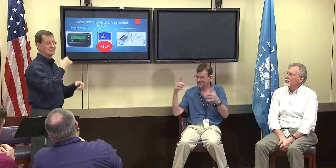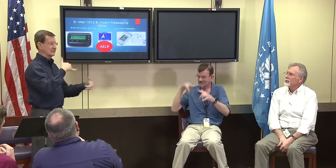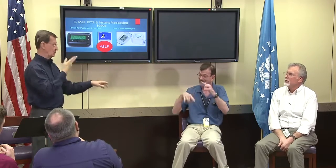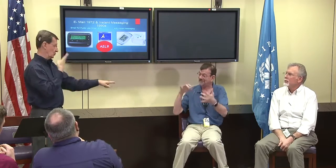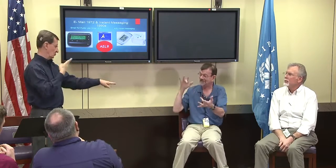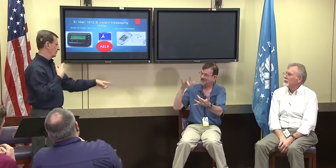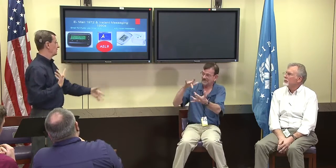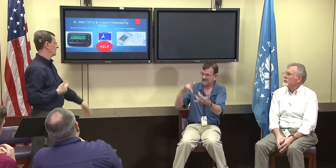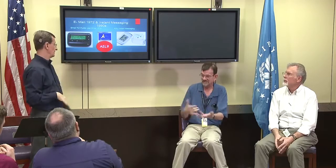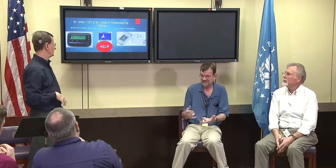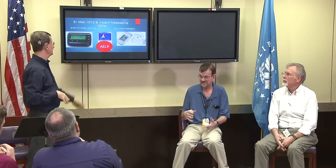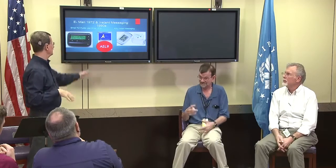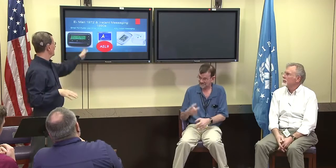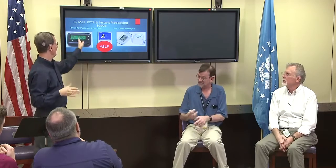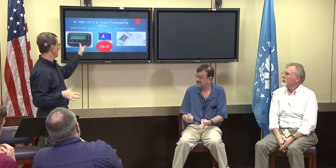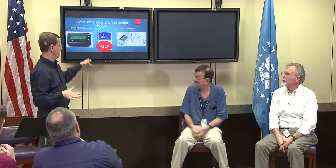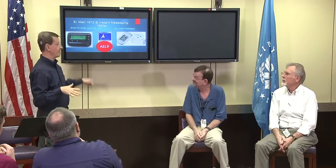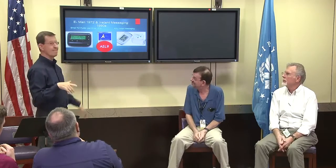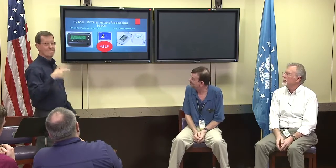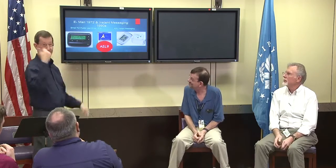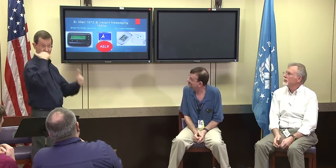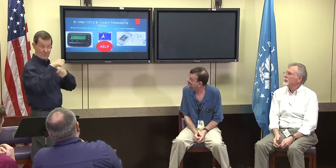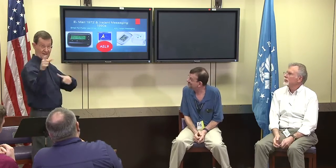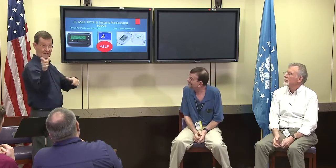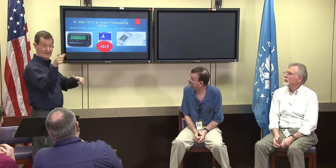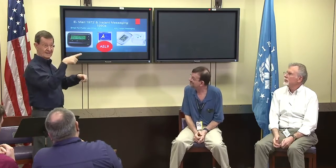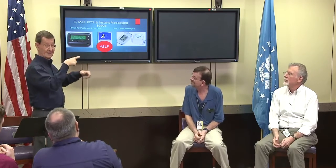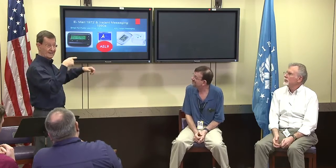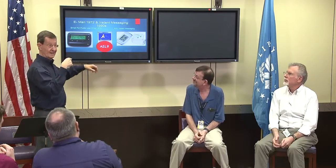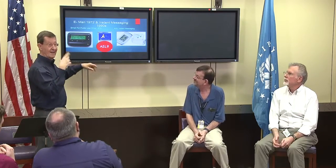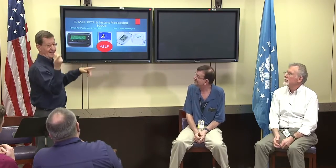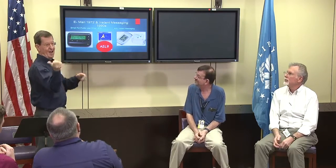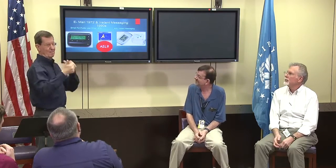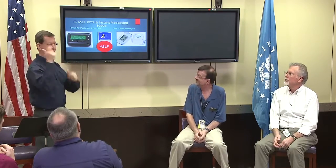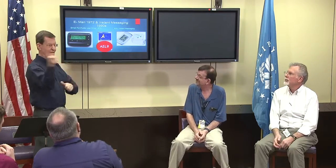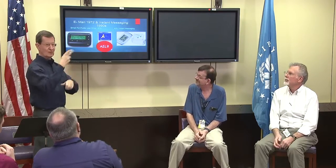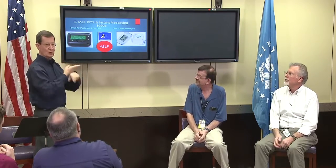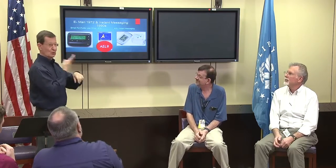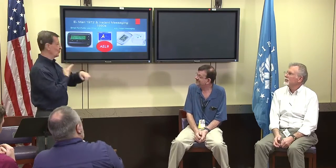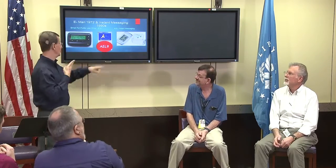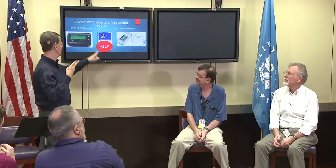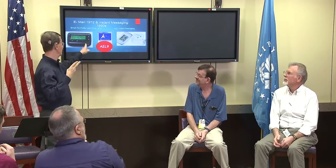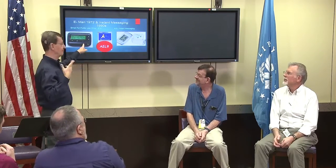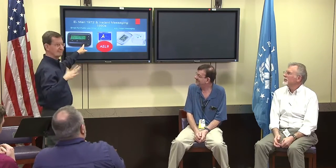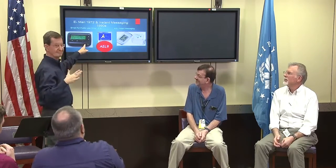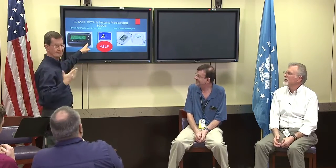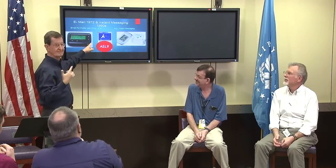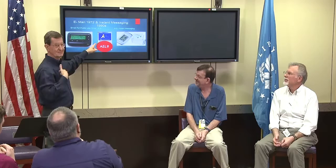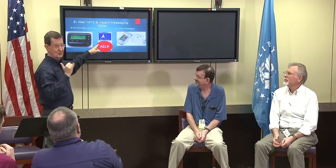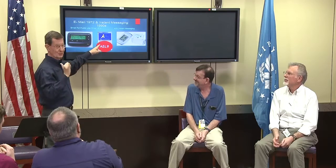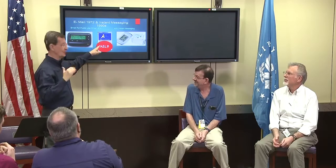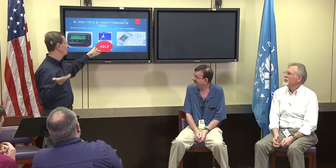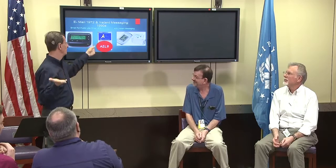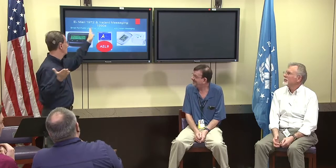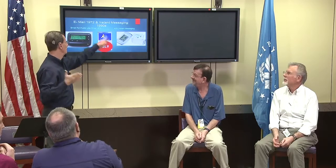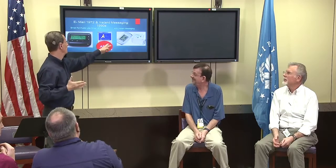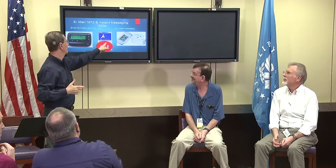and that's the only reason that they're still using that older technology. How many even remember those?